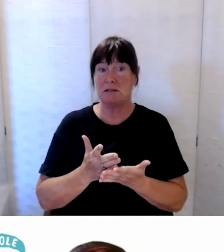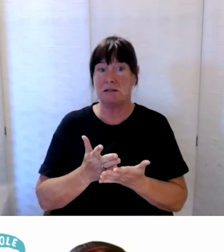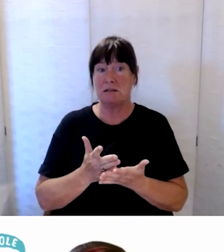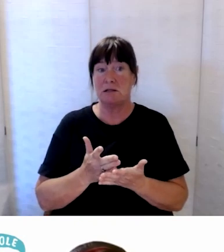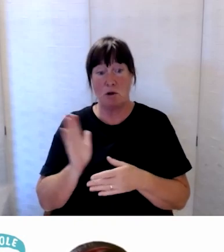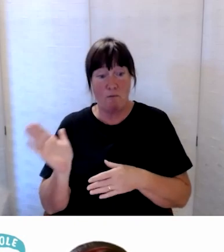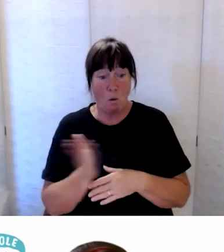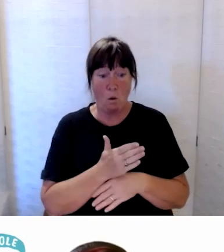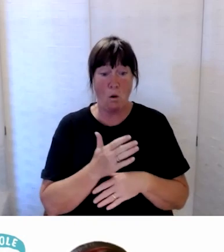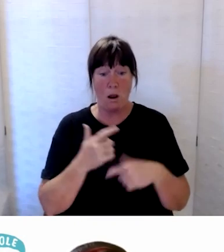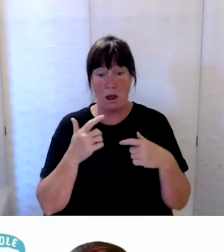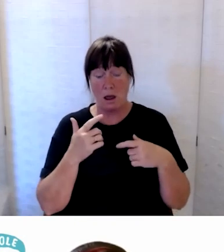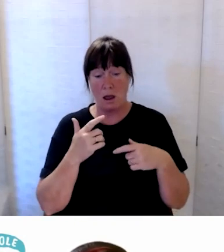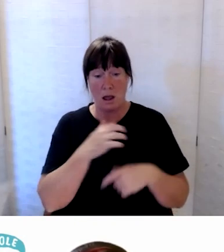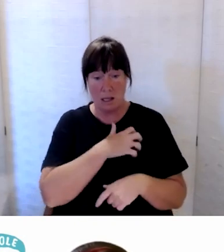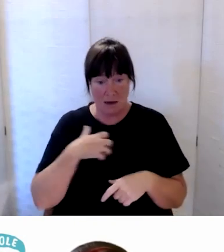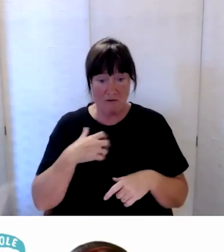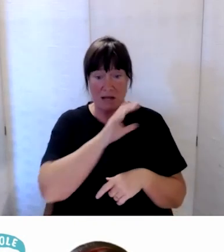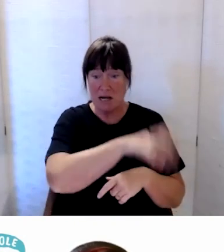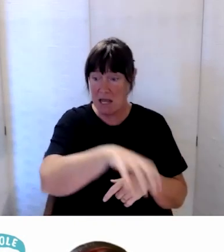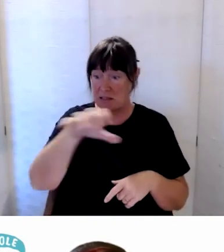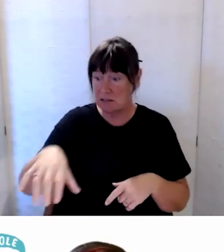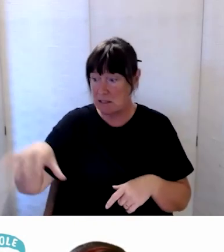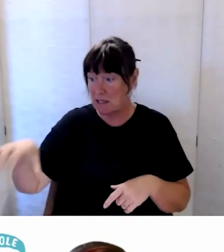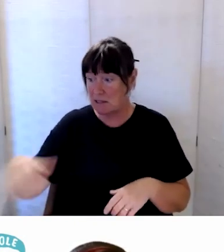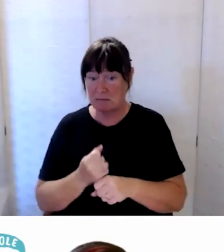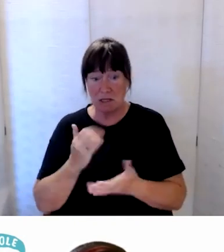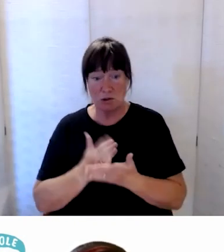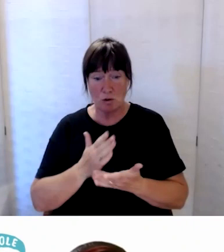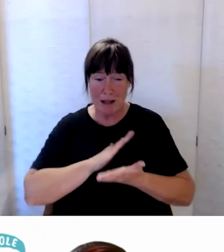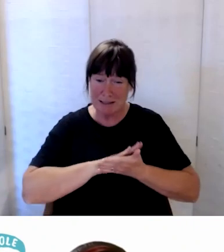so that the needs of all disabled people affected are taken into account.